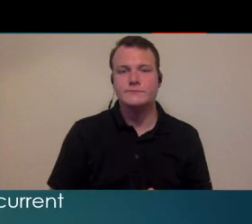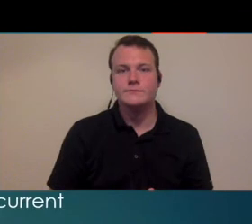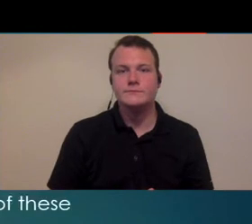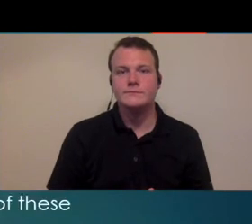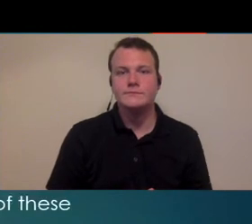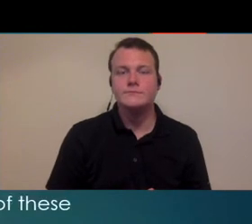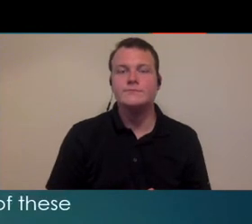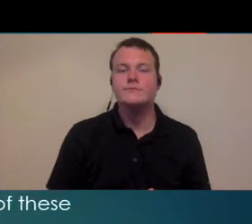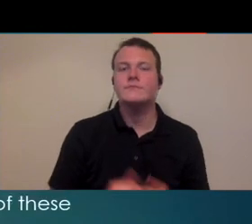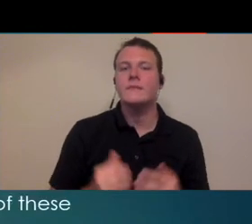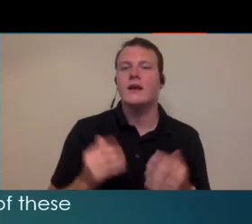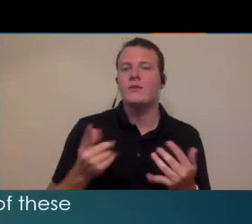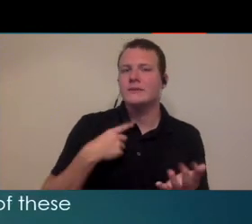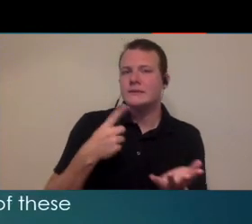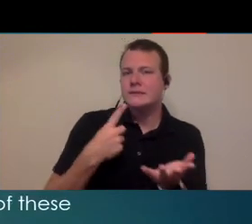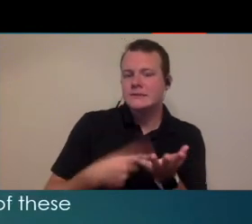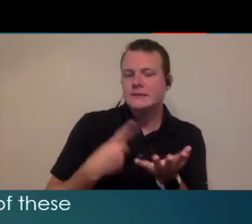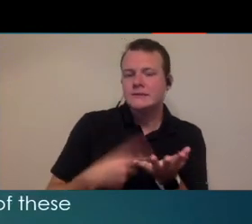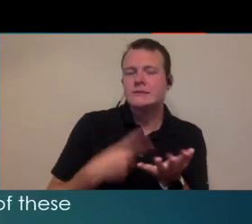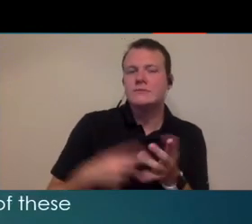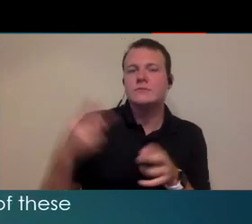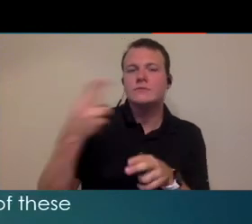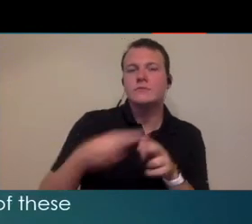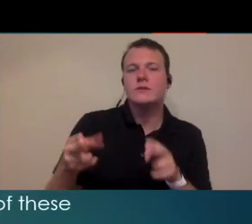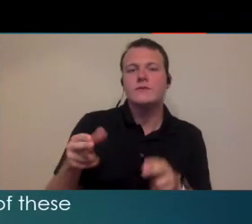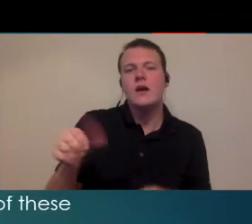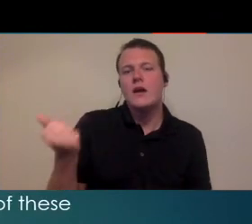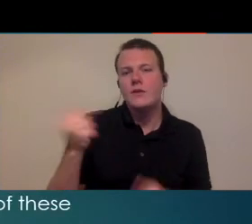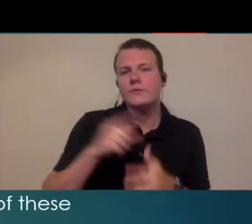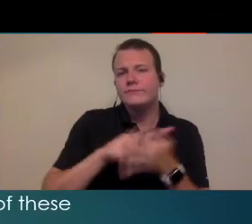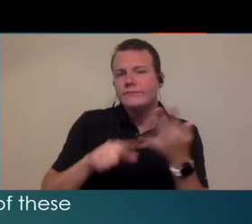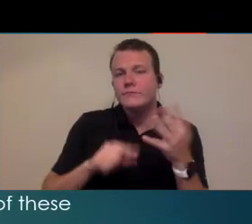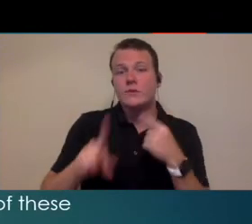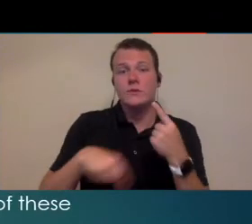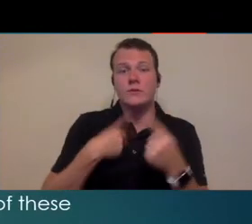slide I just briefly talked a little bit about a couple of other things that when